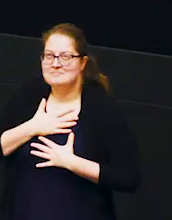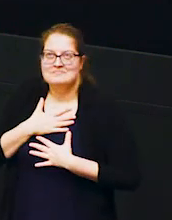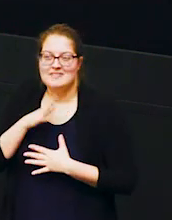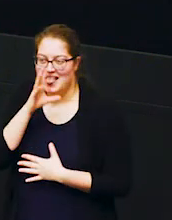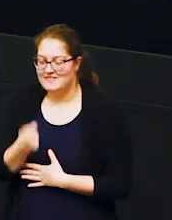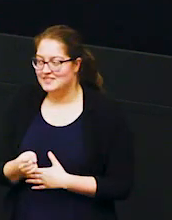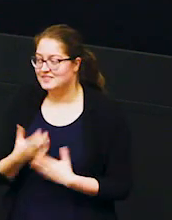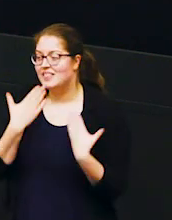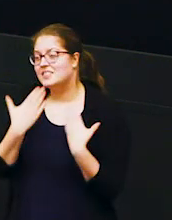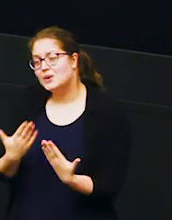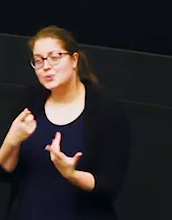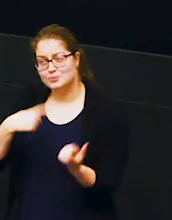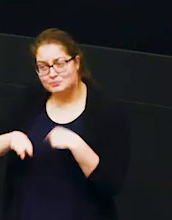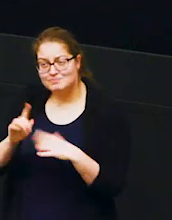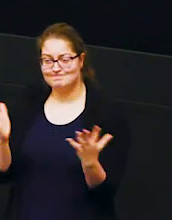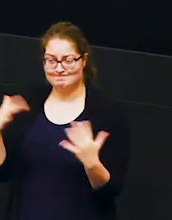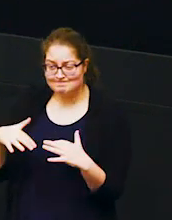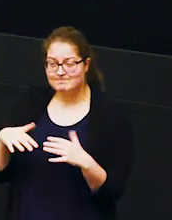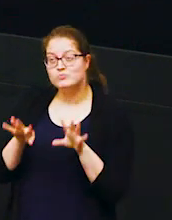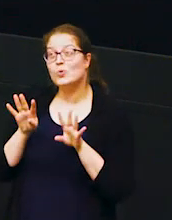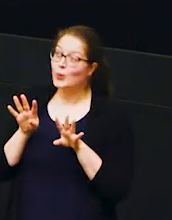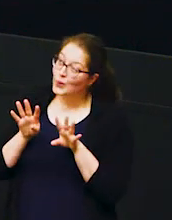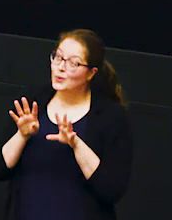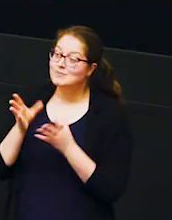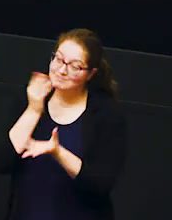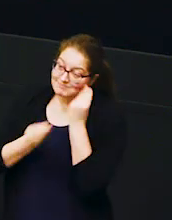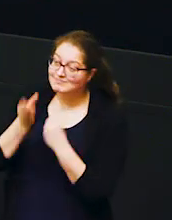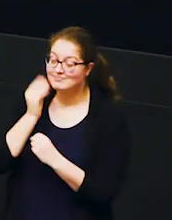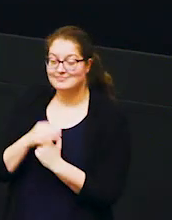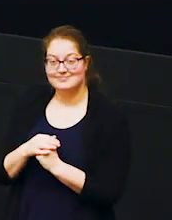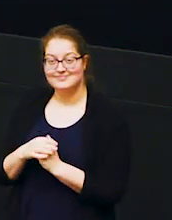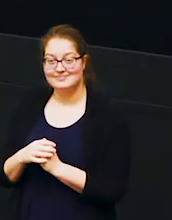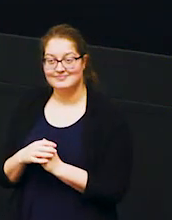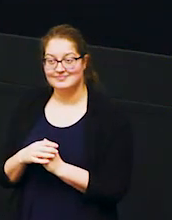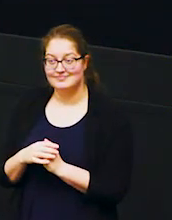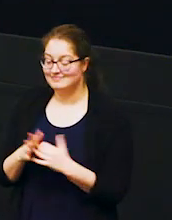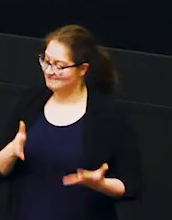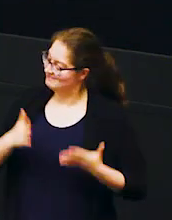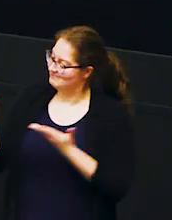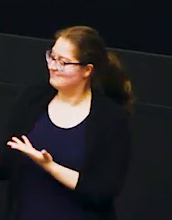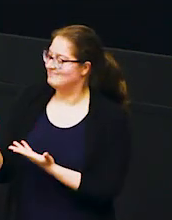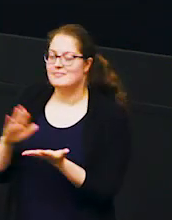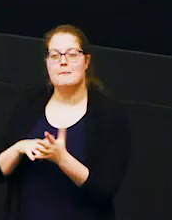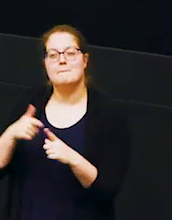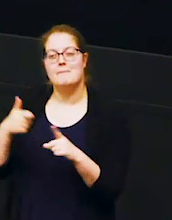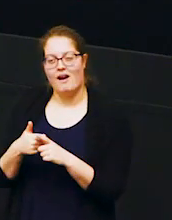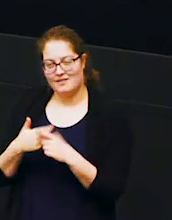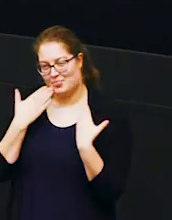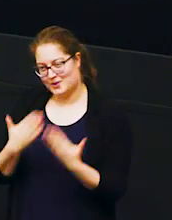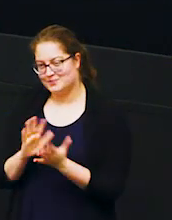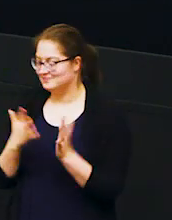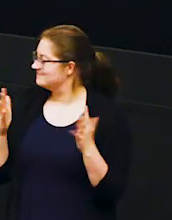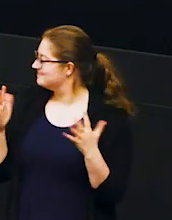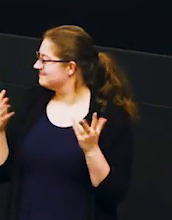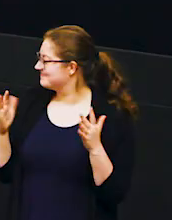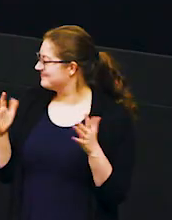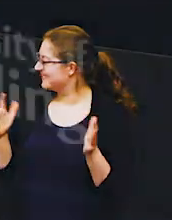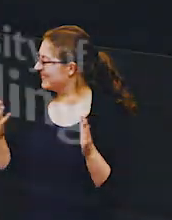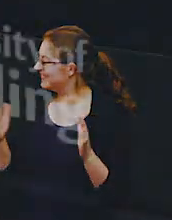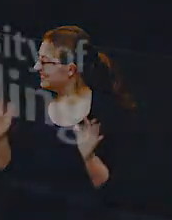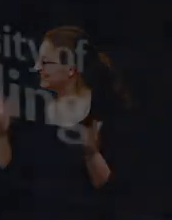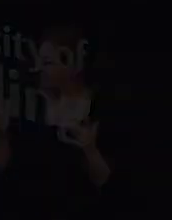i thank you all very much for your attention and for listening and i'll pass back to mark thank you